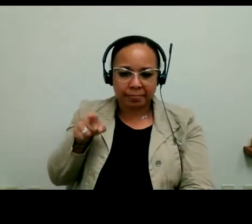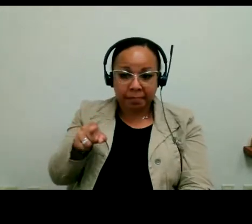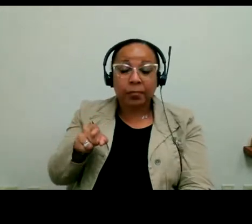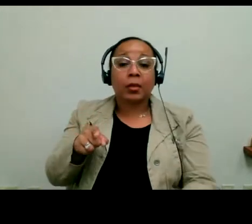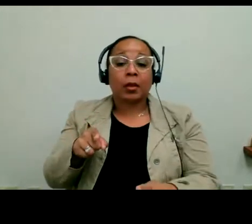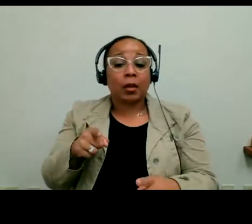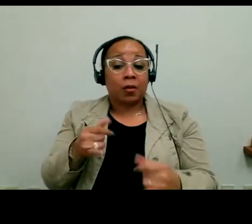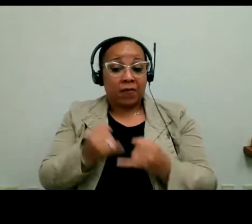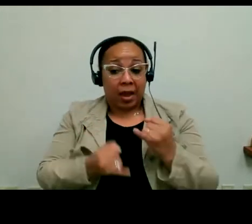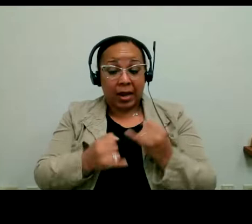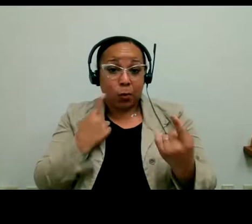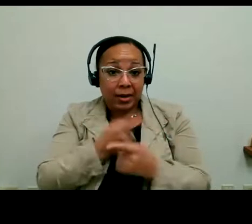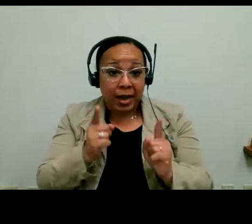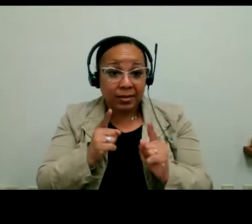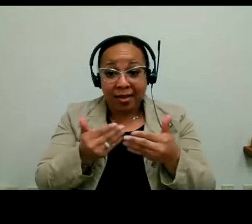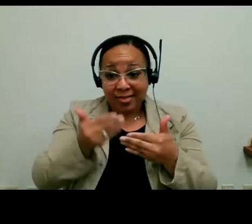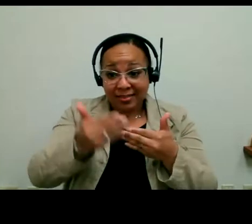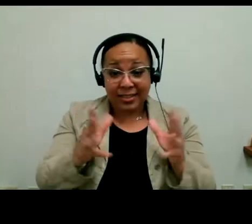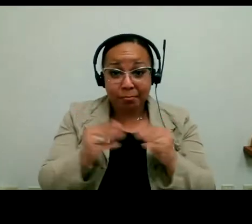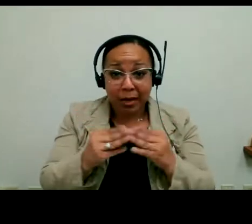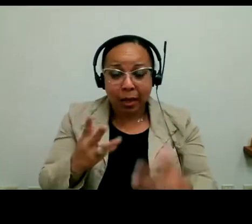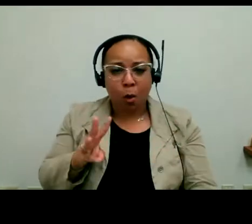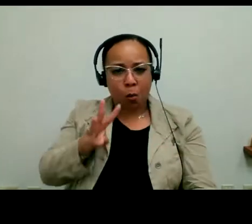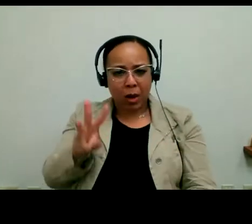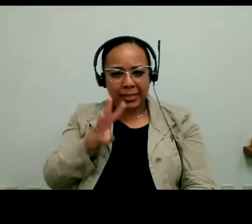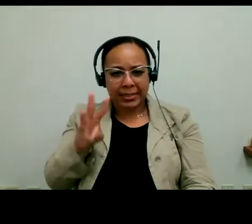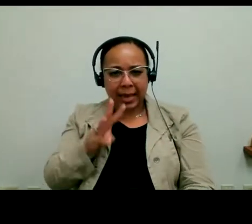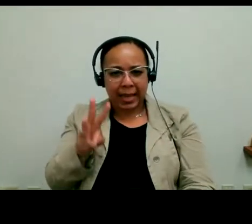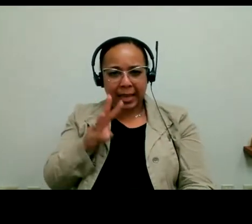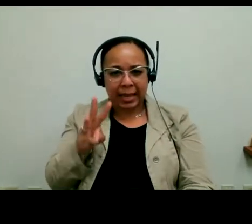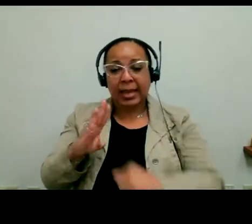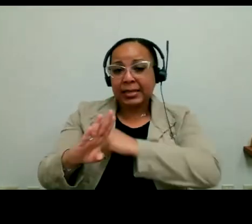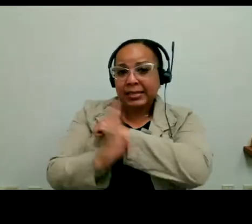announce that our next meeting will be Wednesday, September 28th from 9:30 to